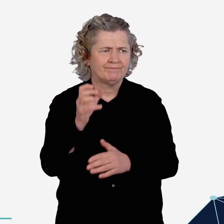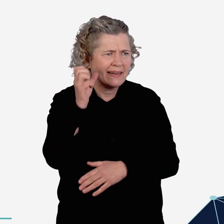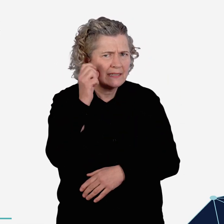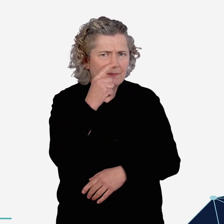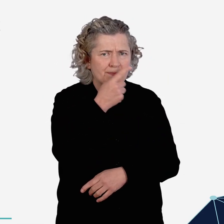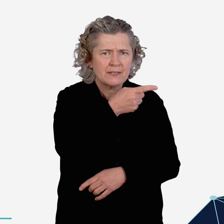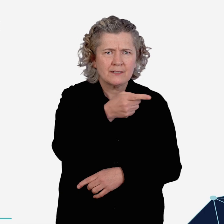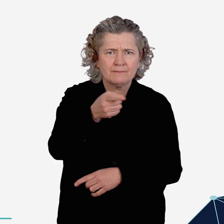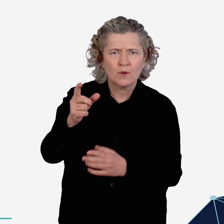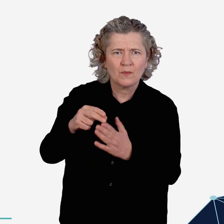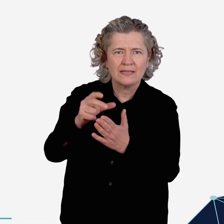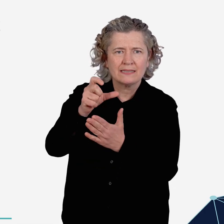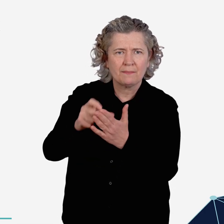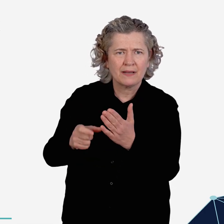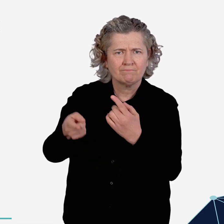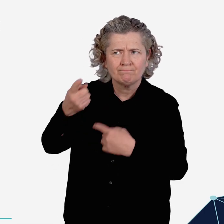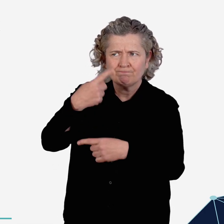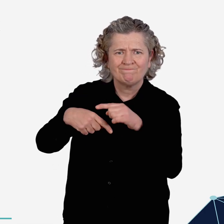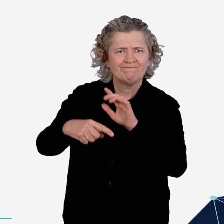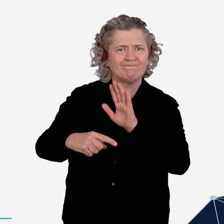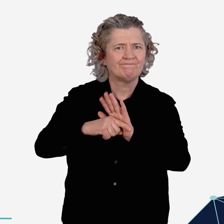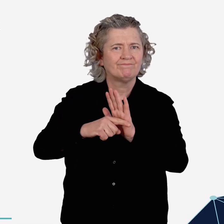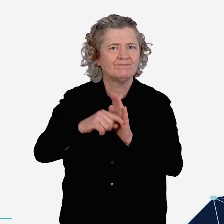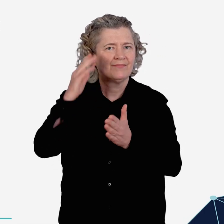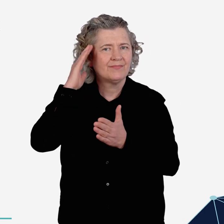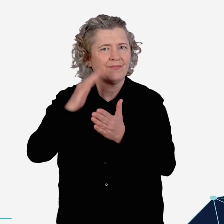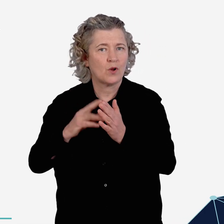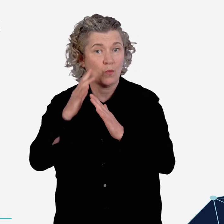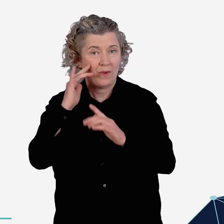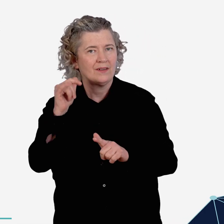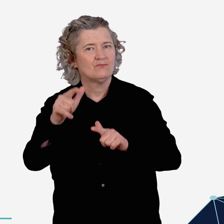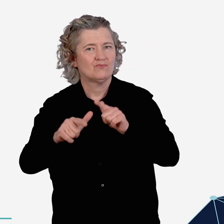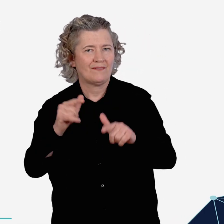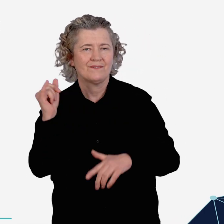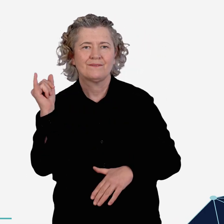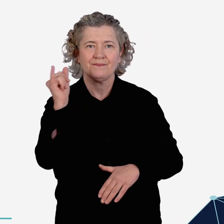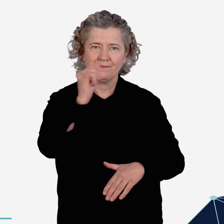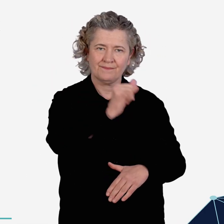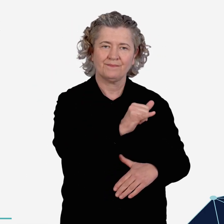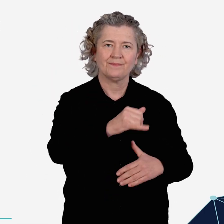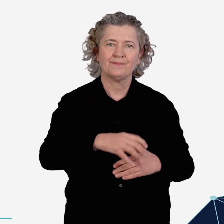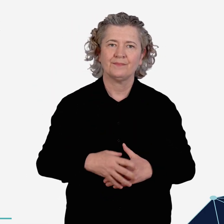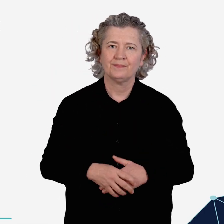heard that people living with disability have negative experiences when travelling by air.